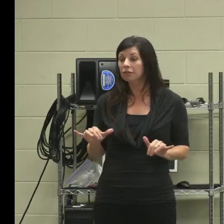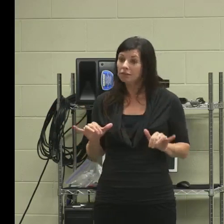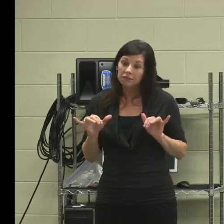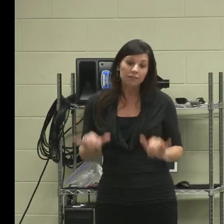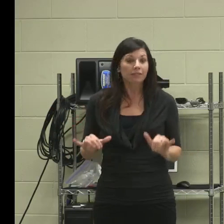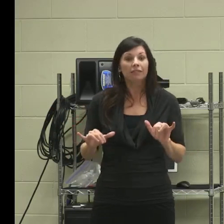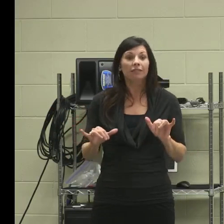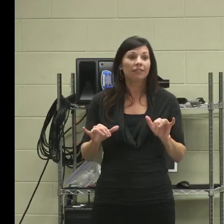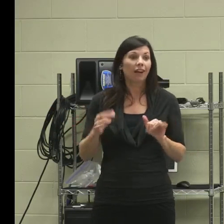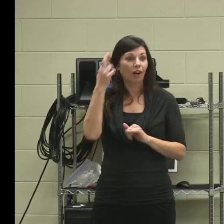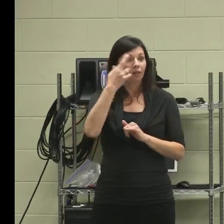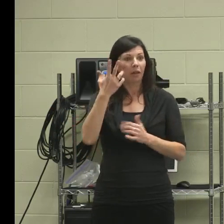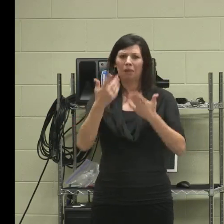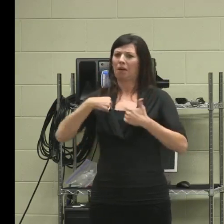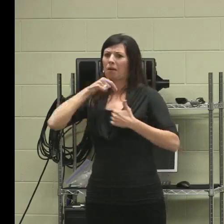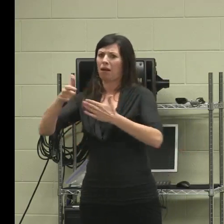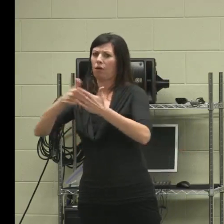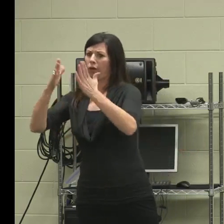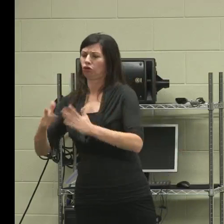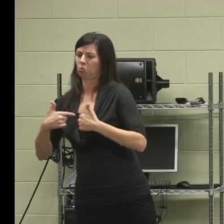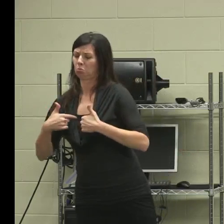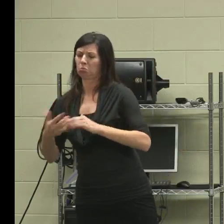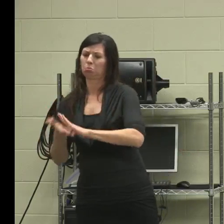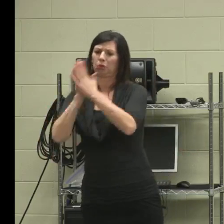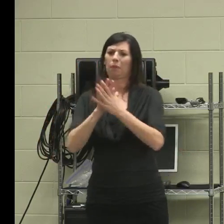maybe I'm not exactly a welder, but more of a machinist.